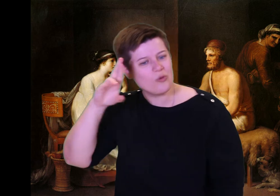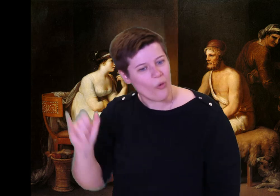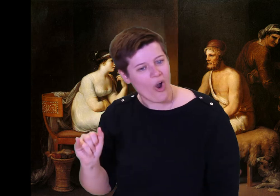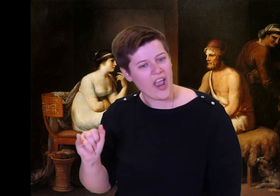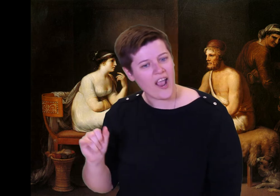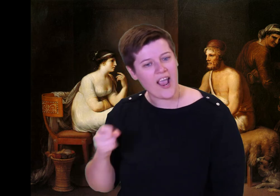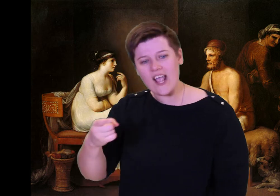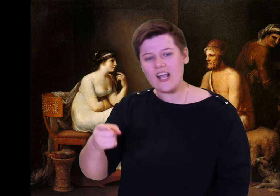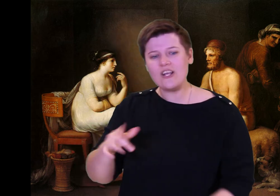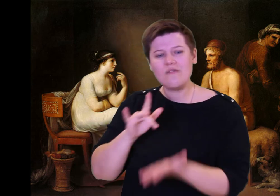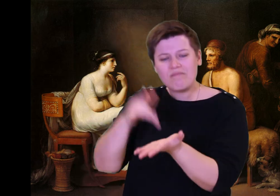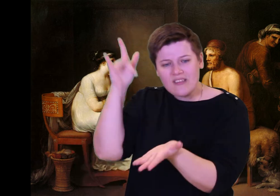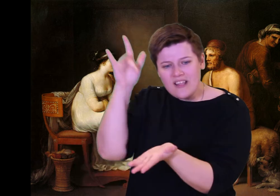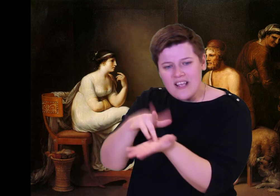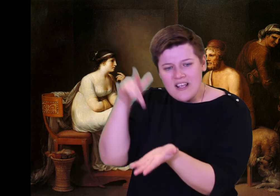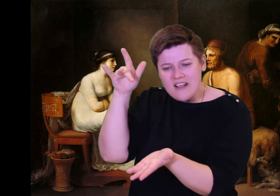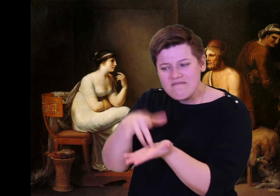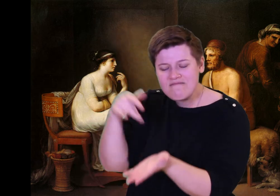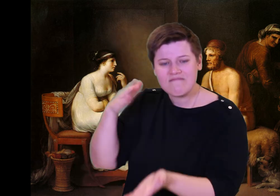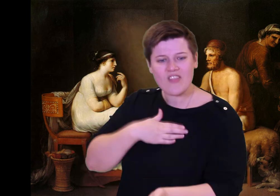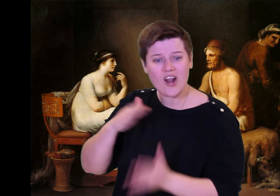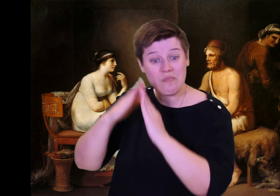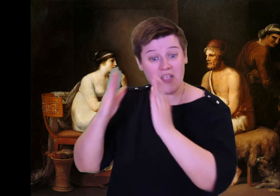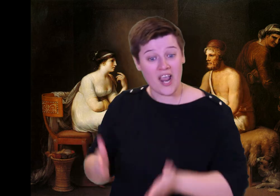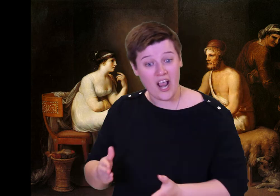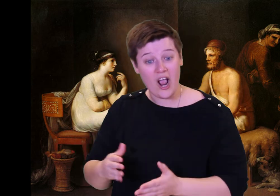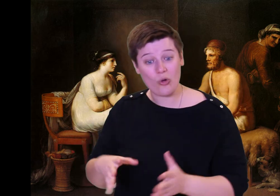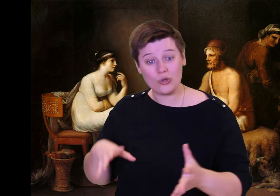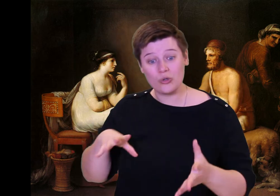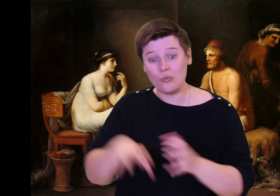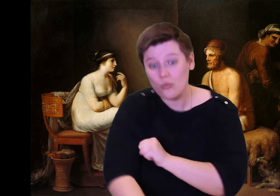the vultures will eat your corpse."